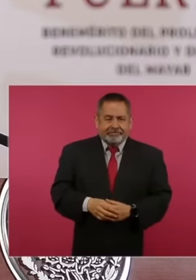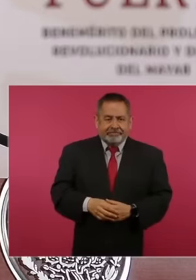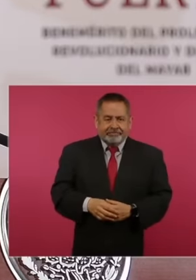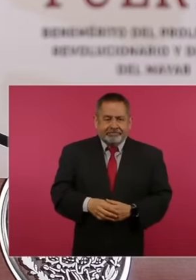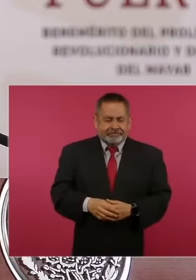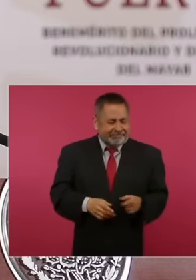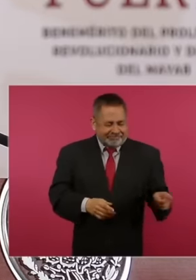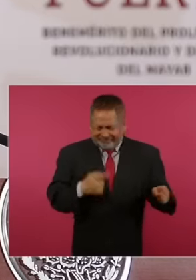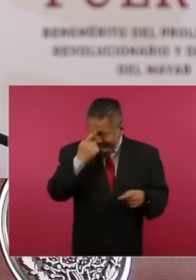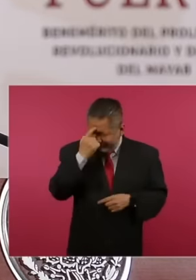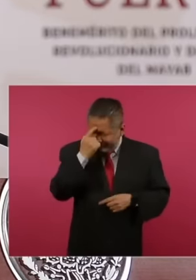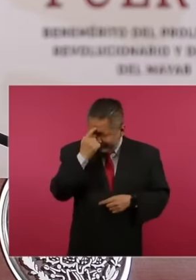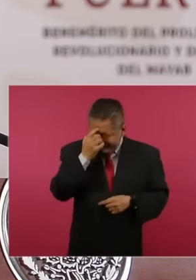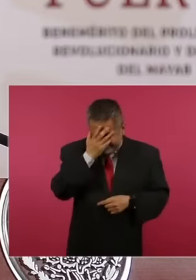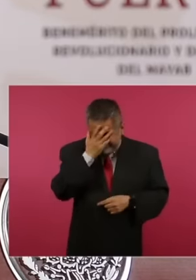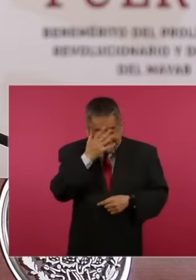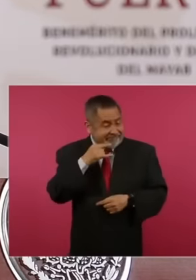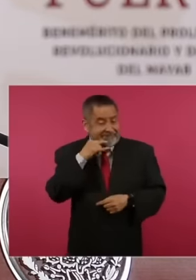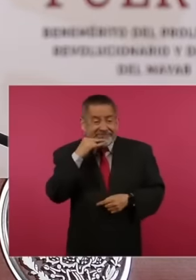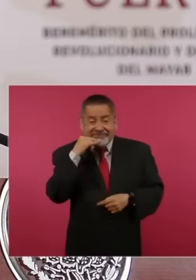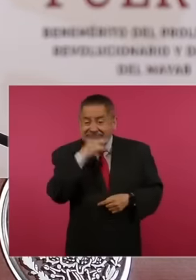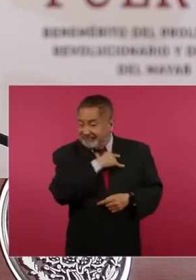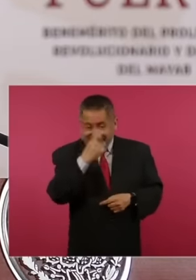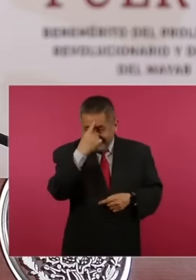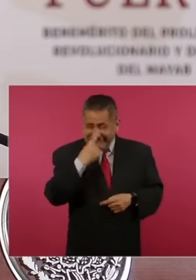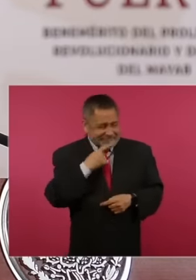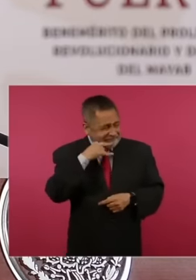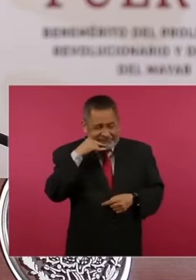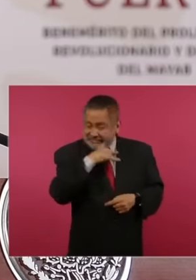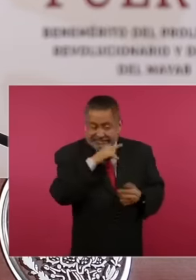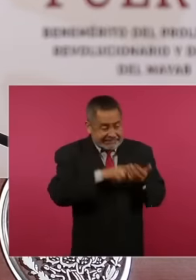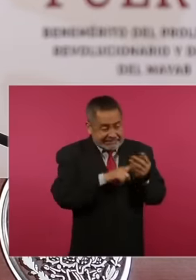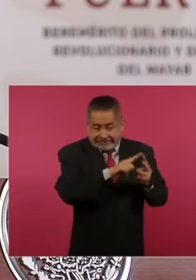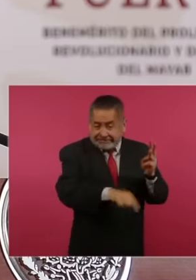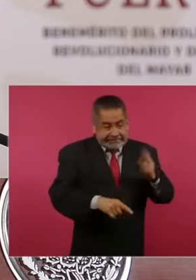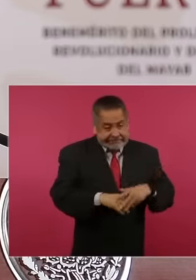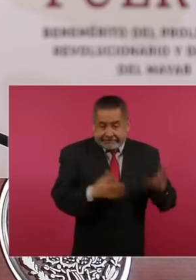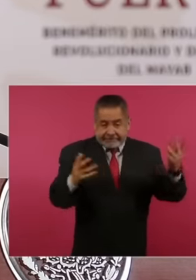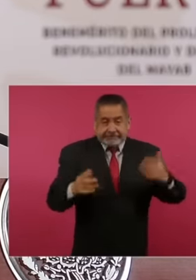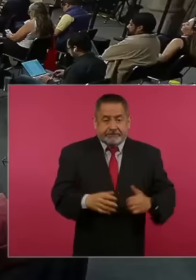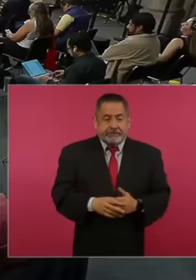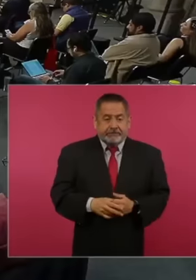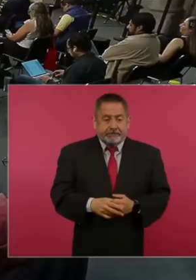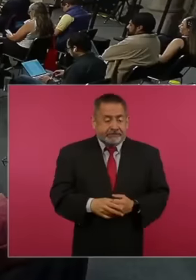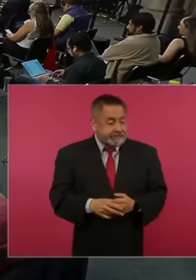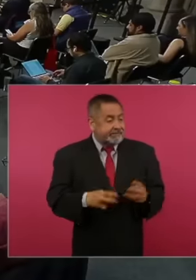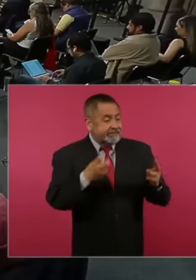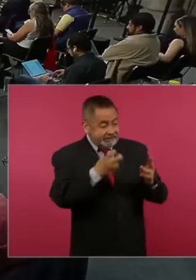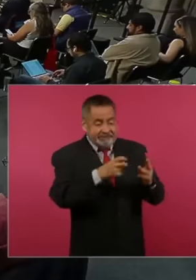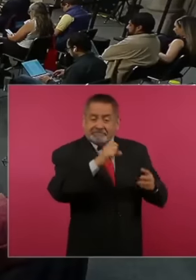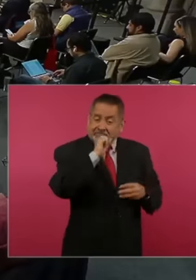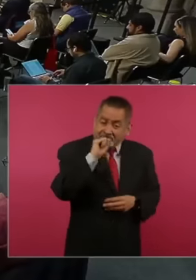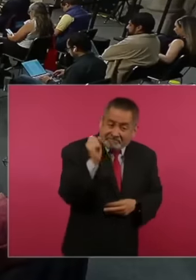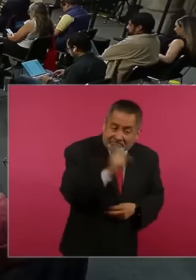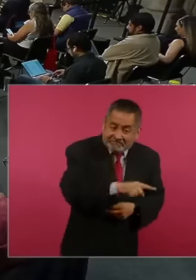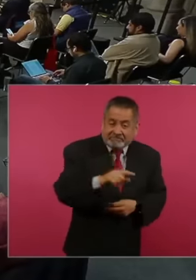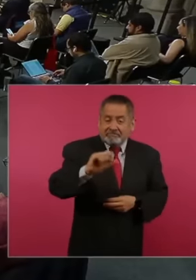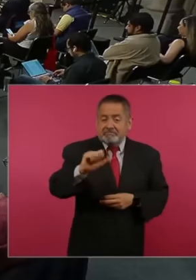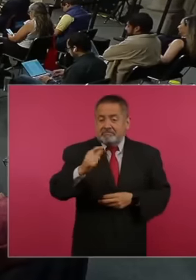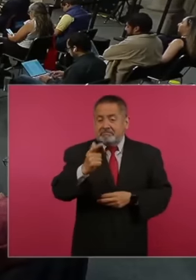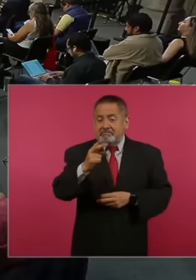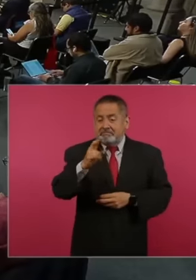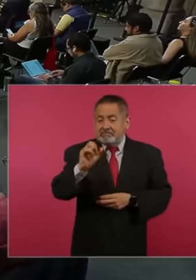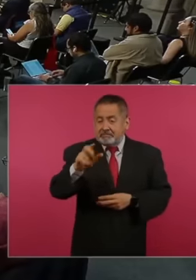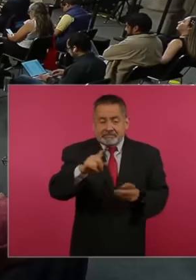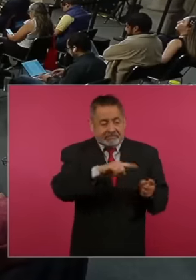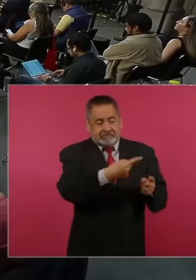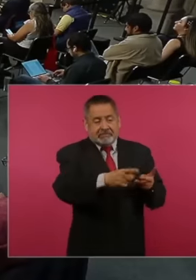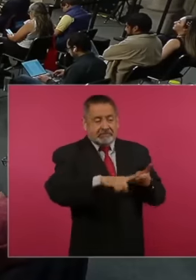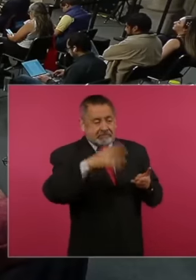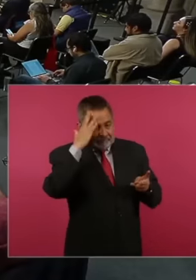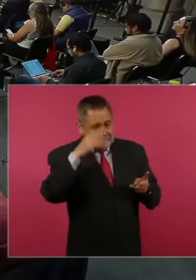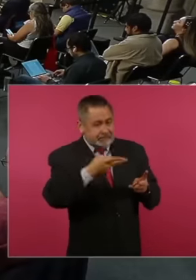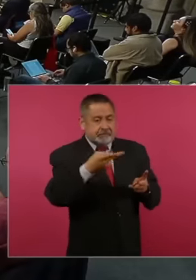cynical because precisely Aguilar and the lady were the ones who went to